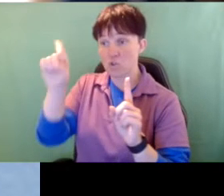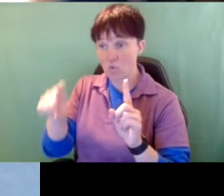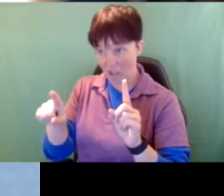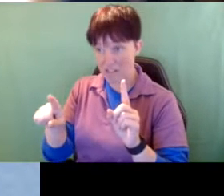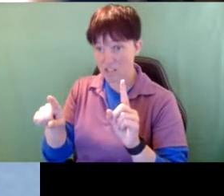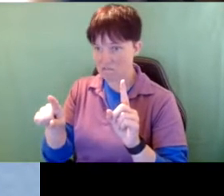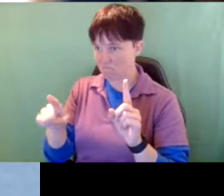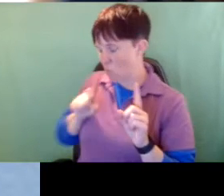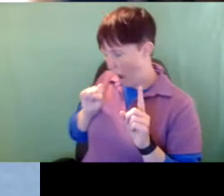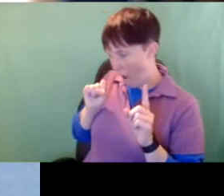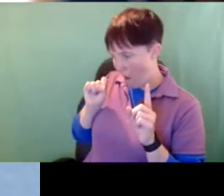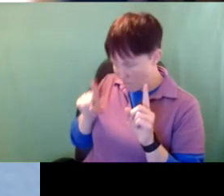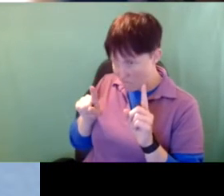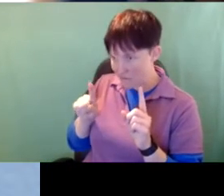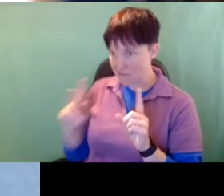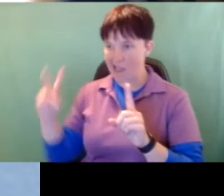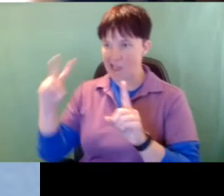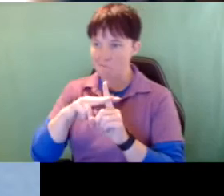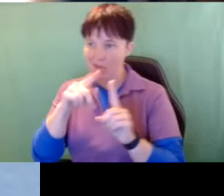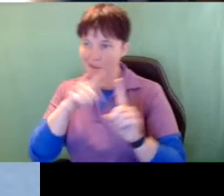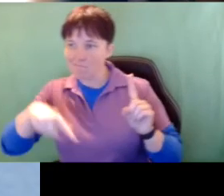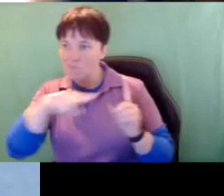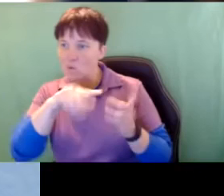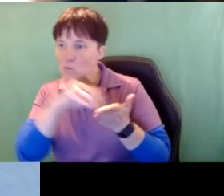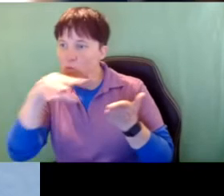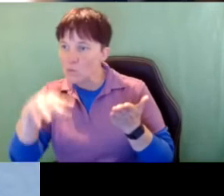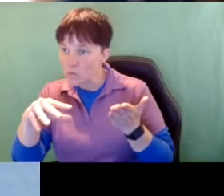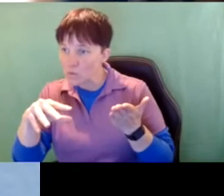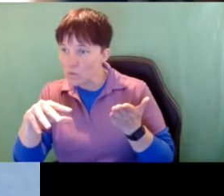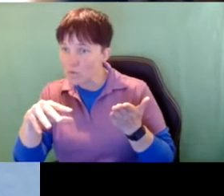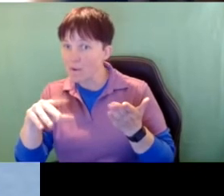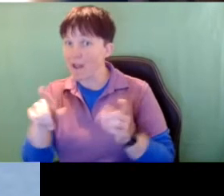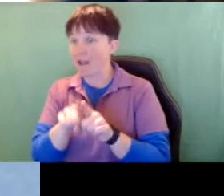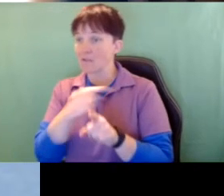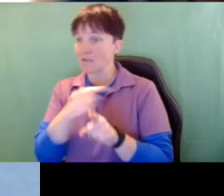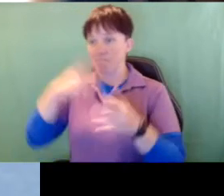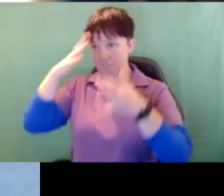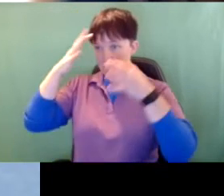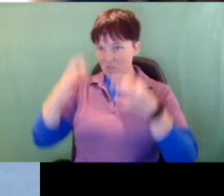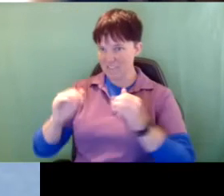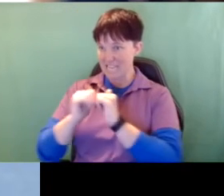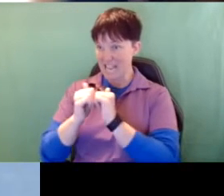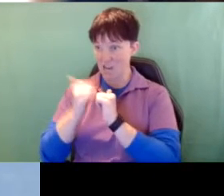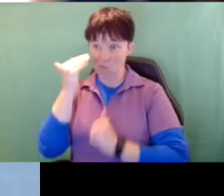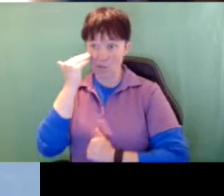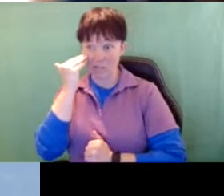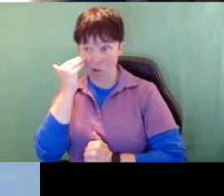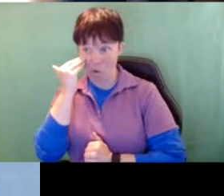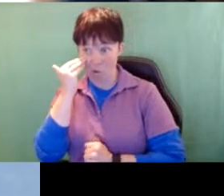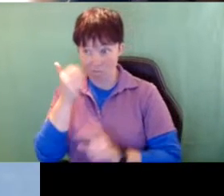be asked, it has to be applied to these students as we're determining, how do we know that